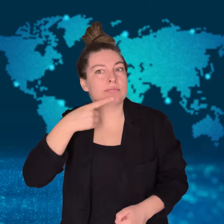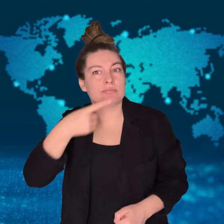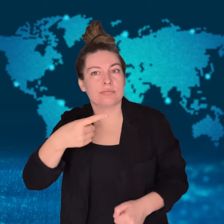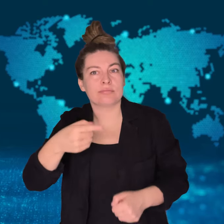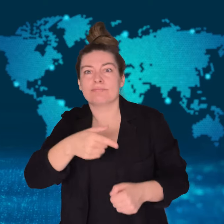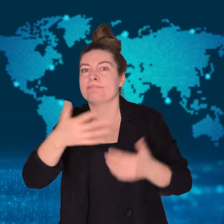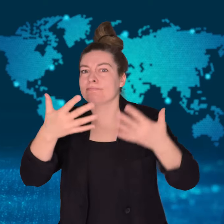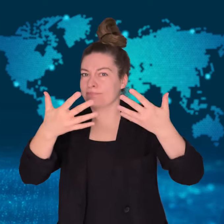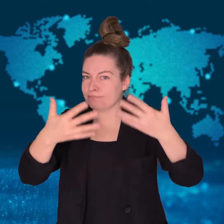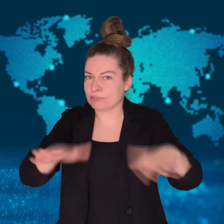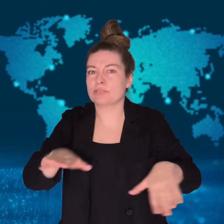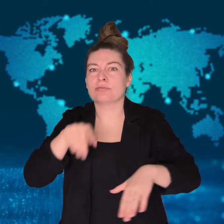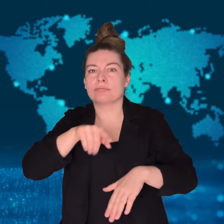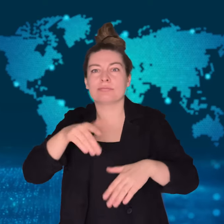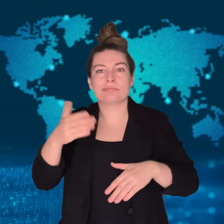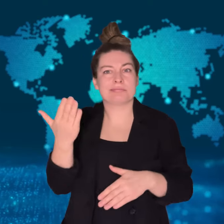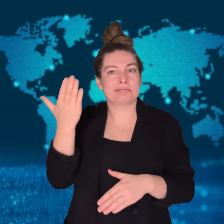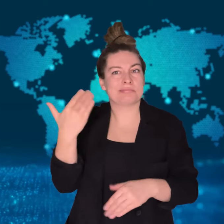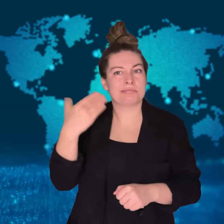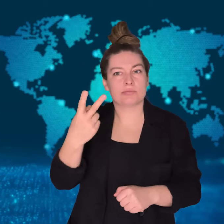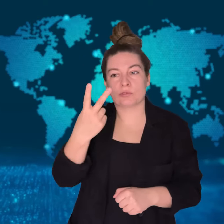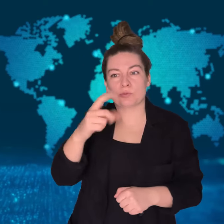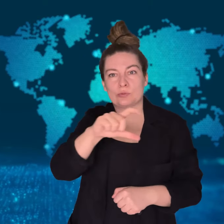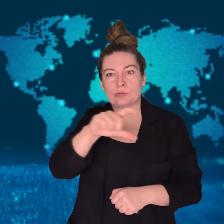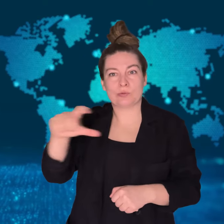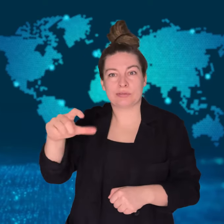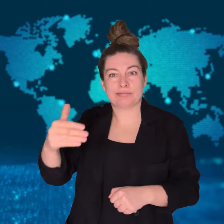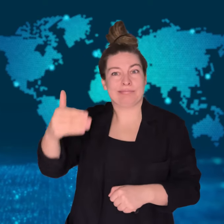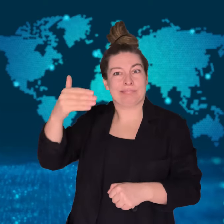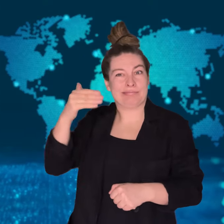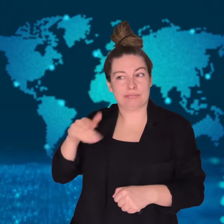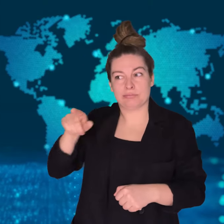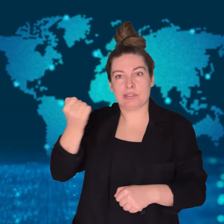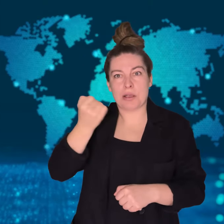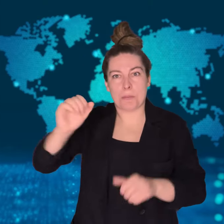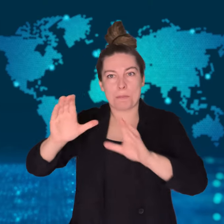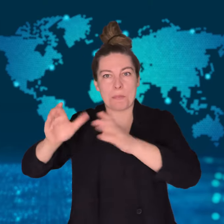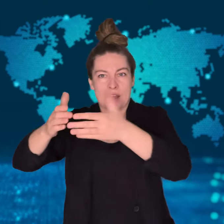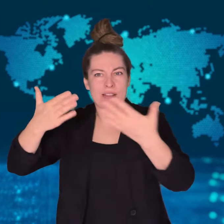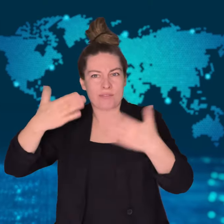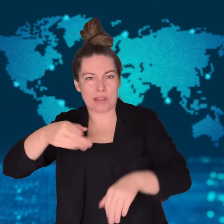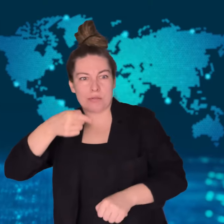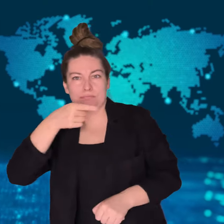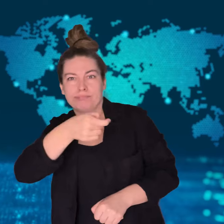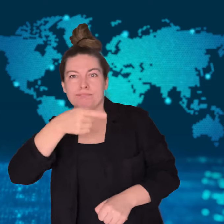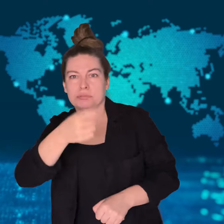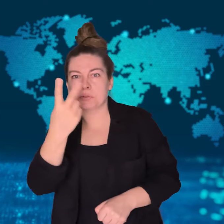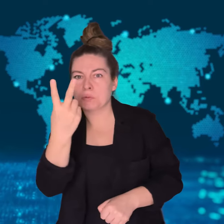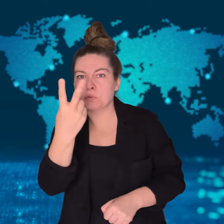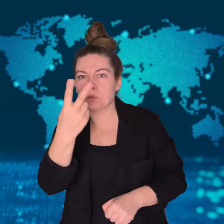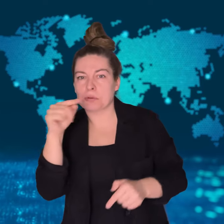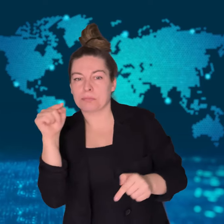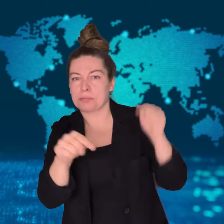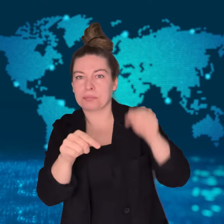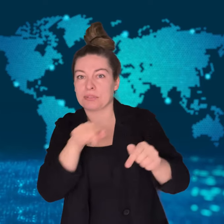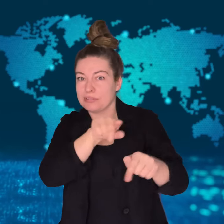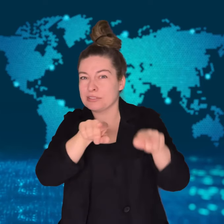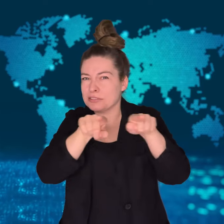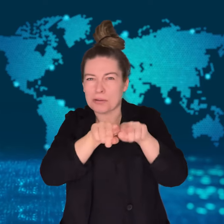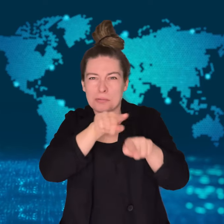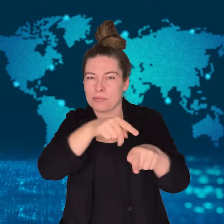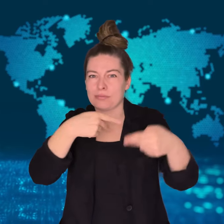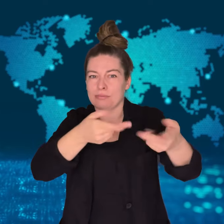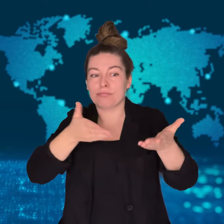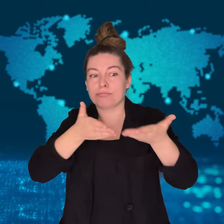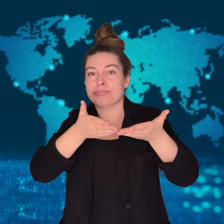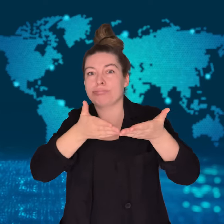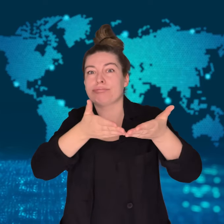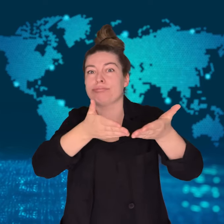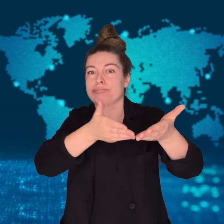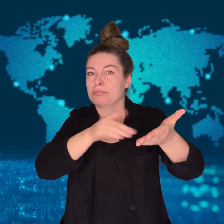The Yemen government said the boat has been taking on water for